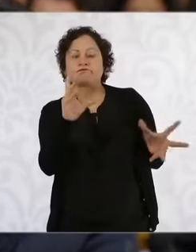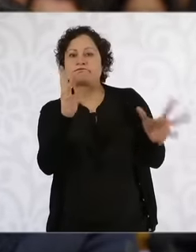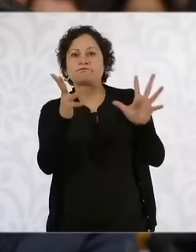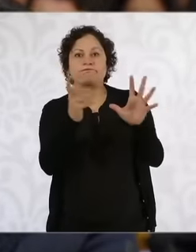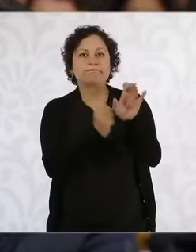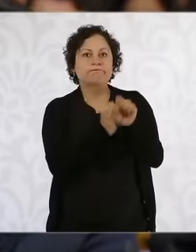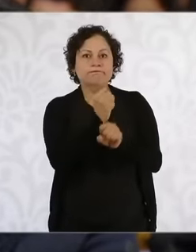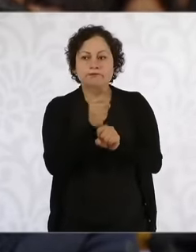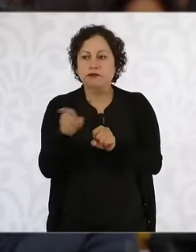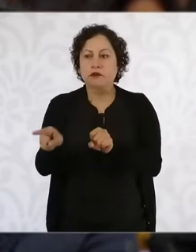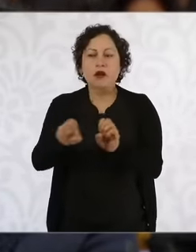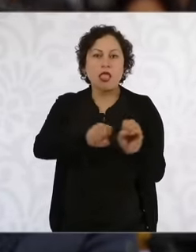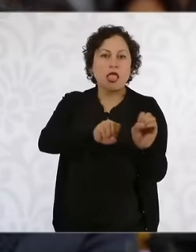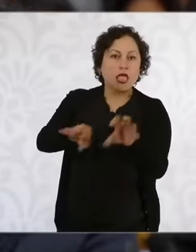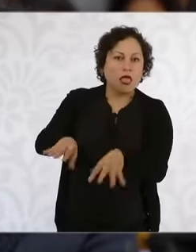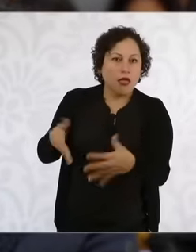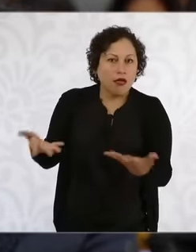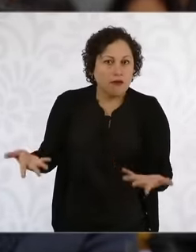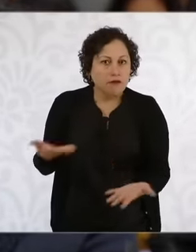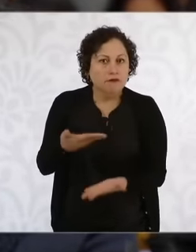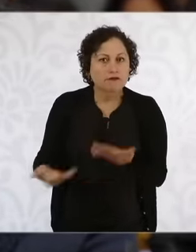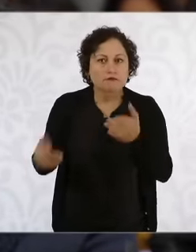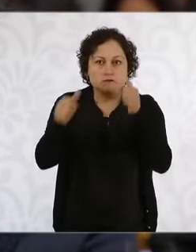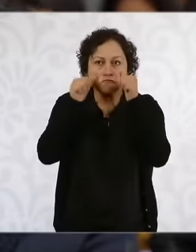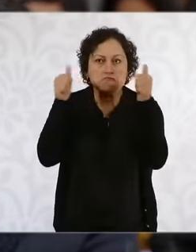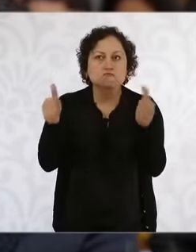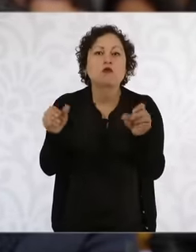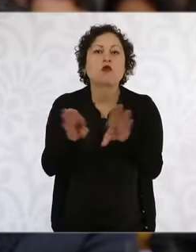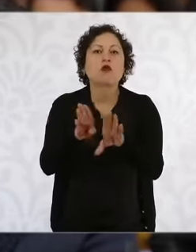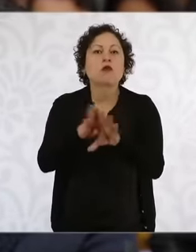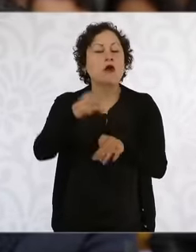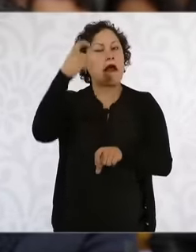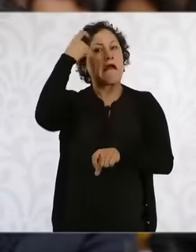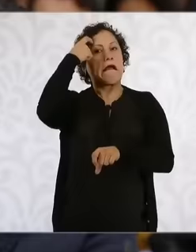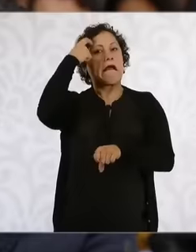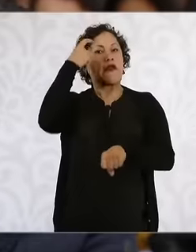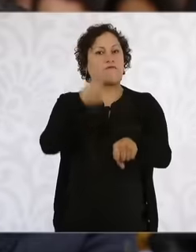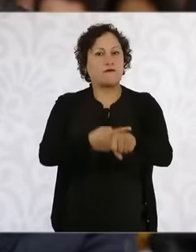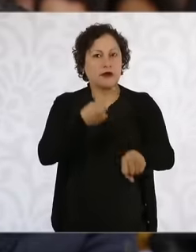abandoned in the plan of Health Mentally knowing if they are going to implement something in schools